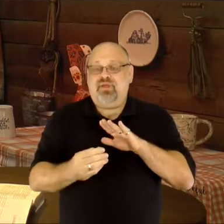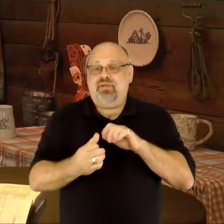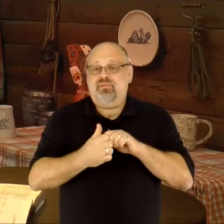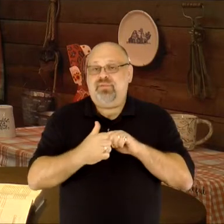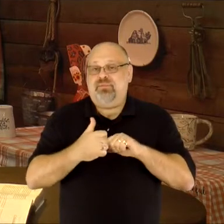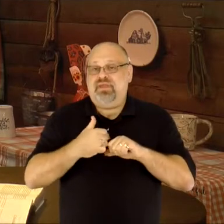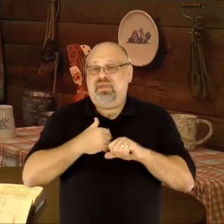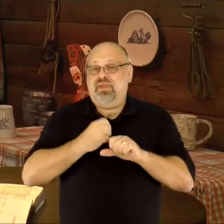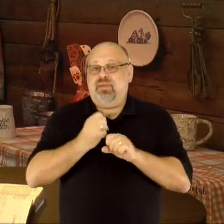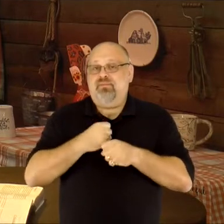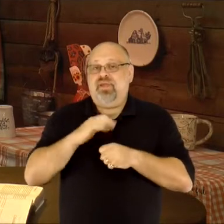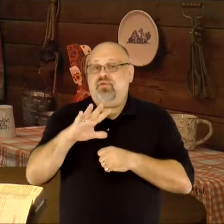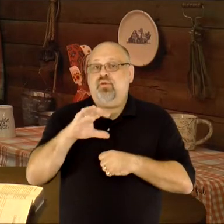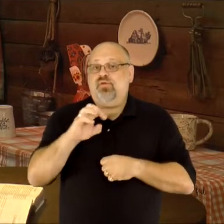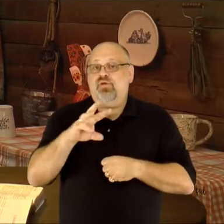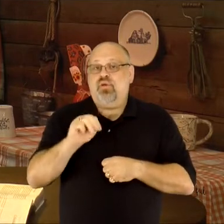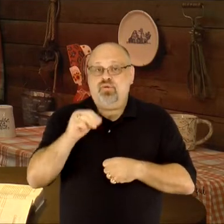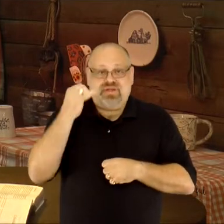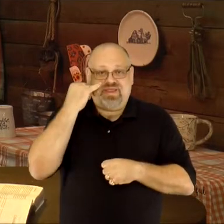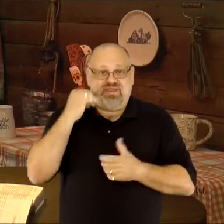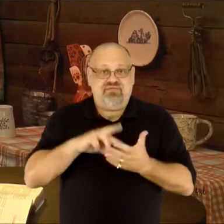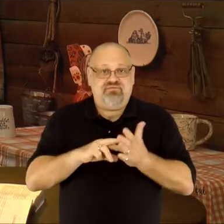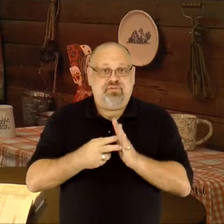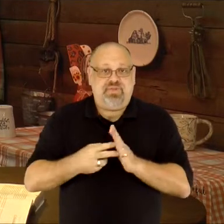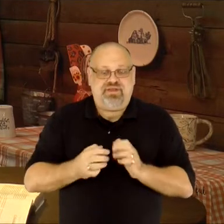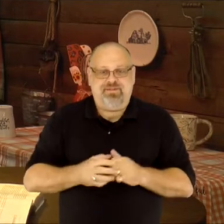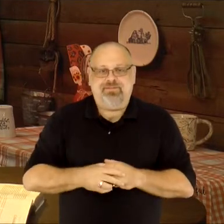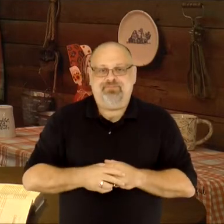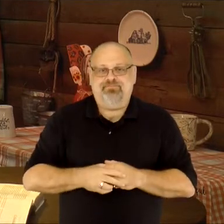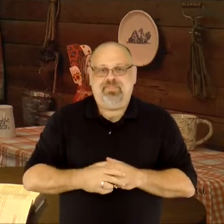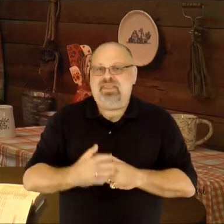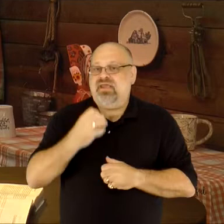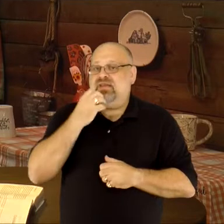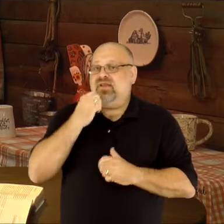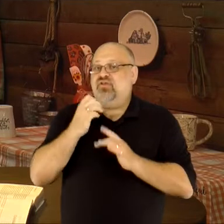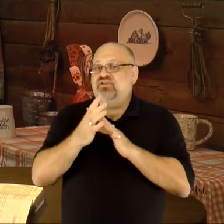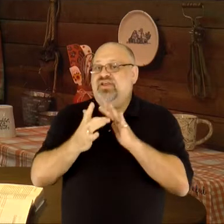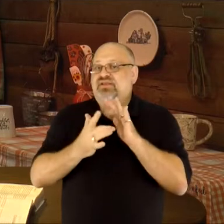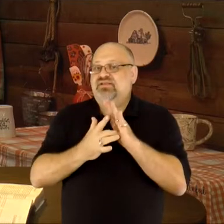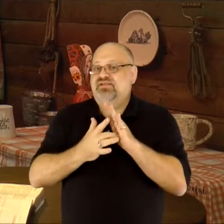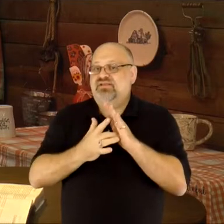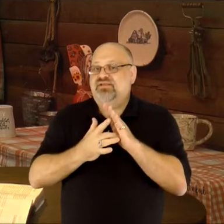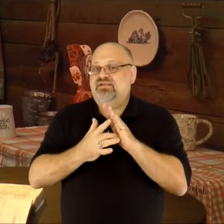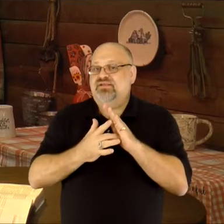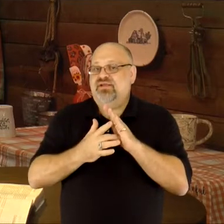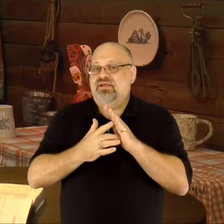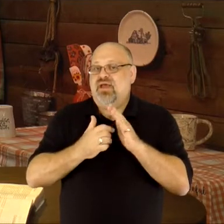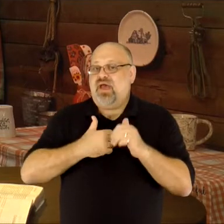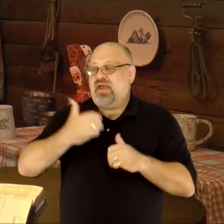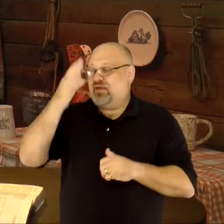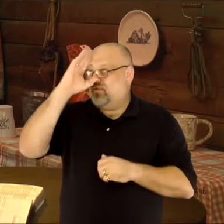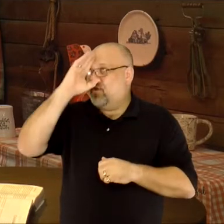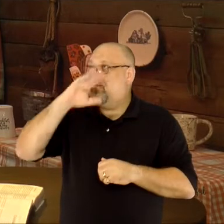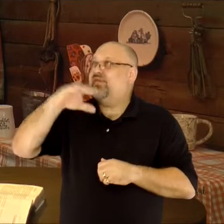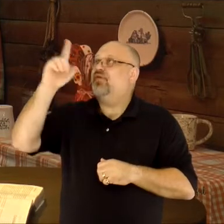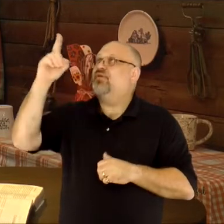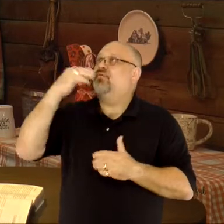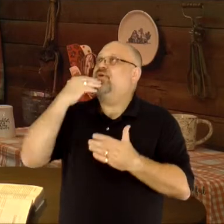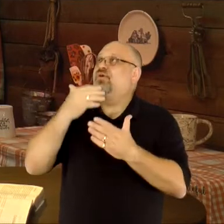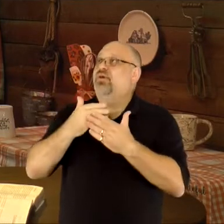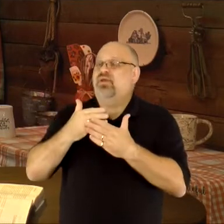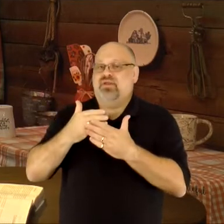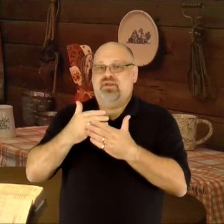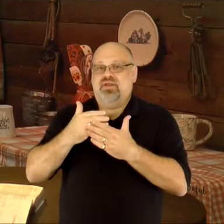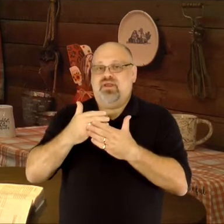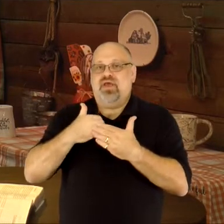simple prayer with me. You can make it your own, if you mean it...Dear Jesus...I know that You are good...